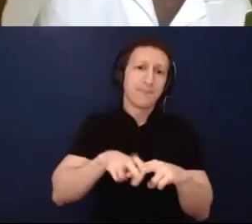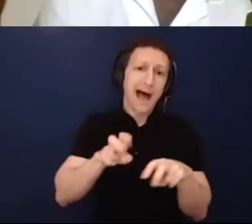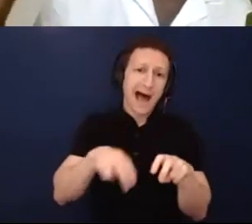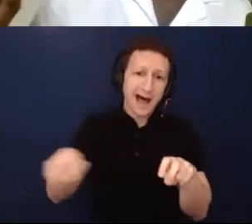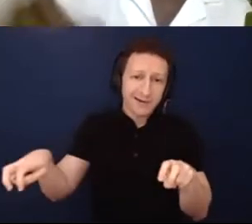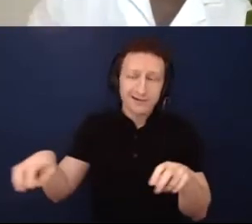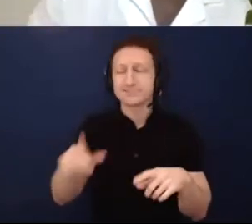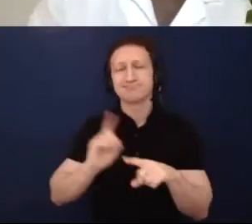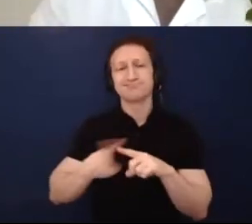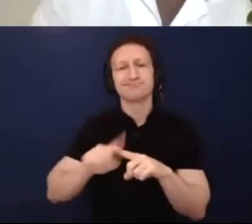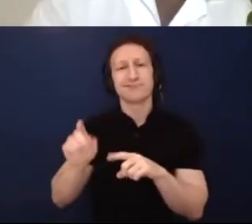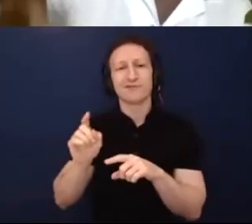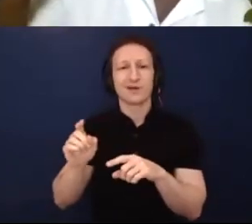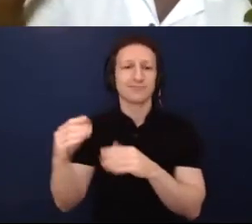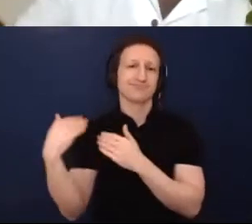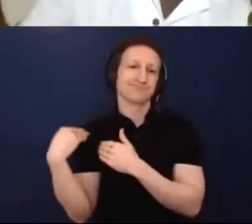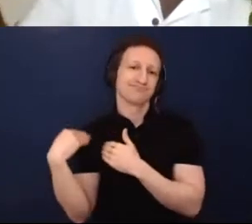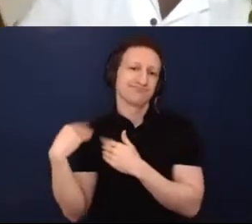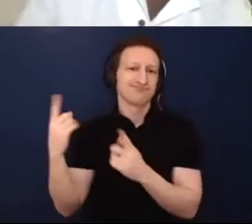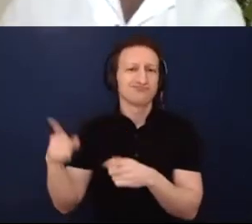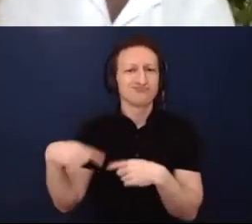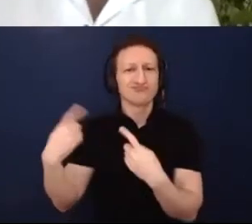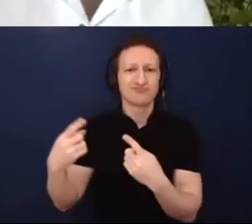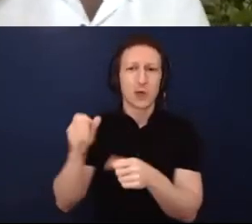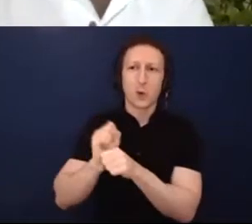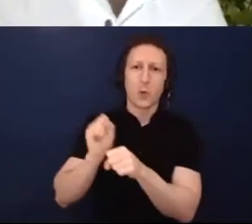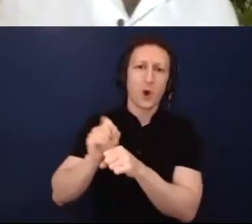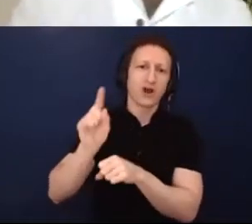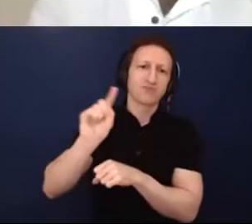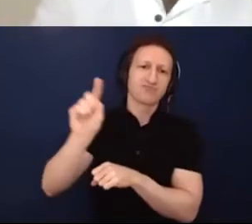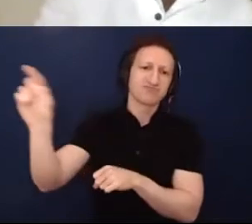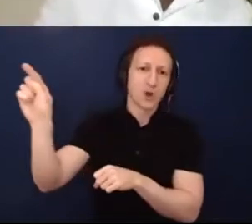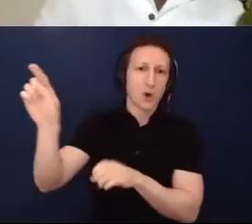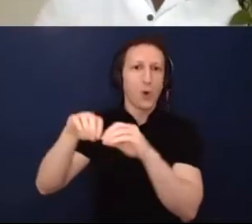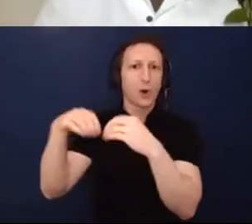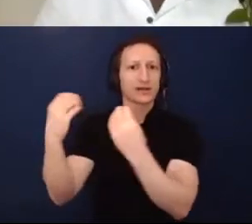those spaces that were supposed to get to